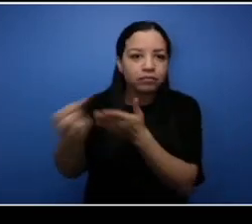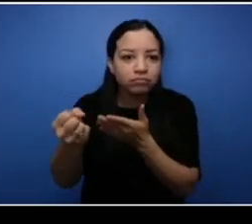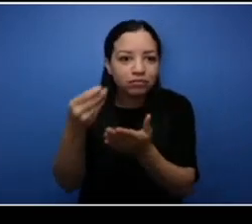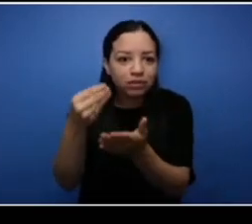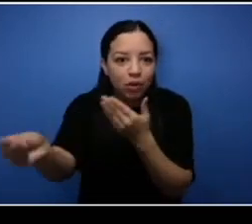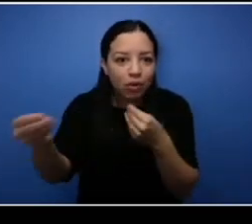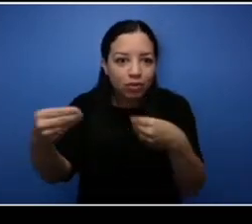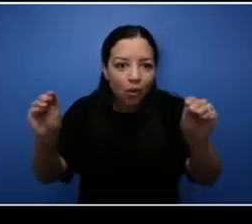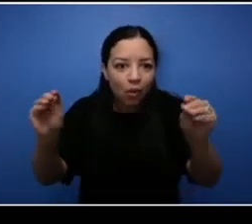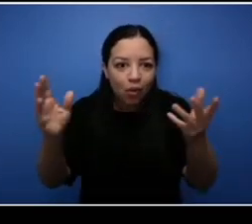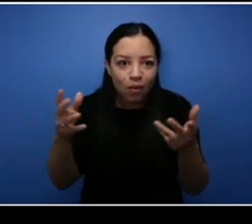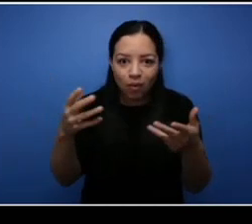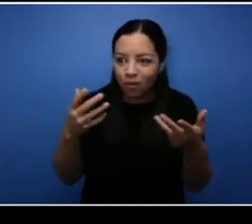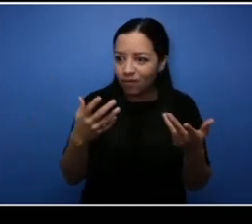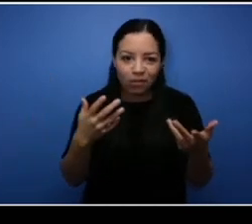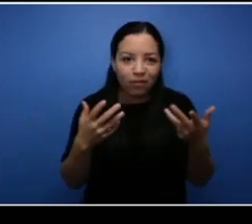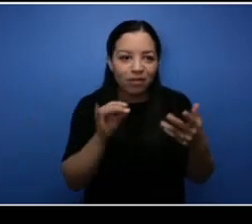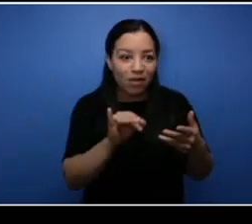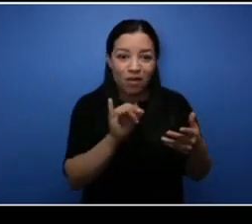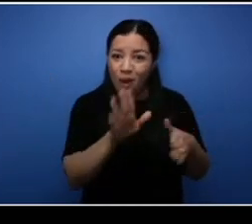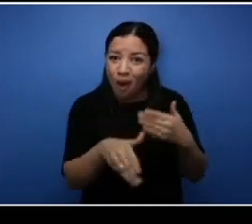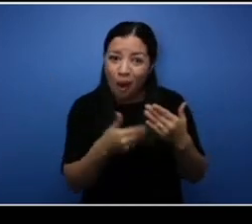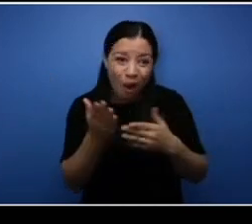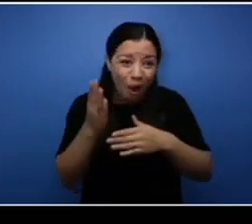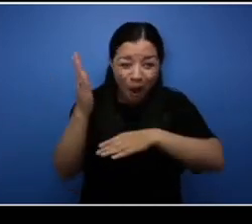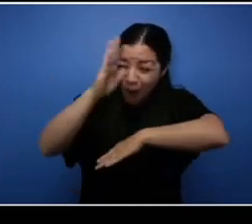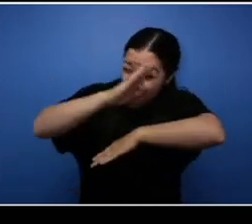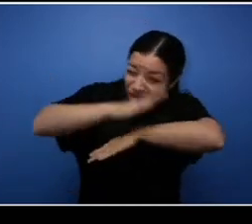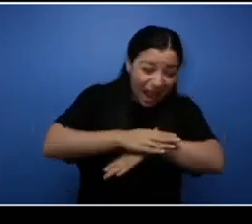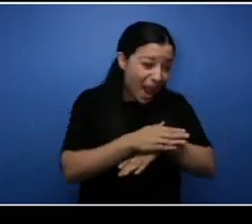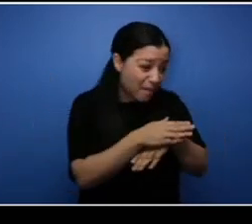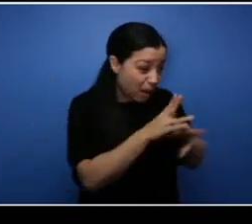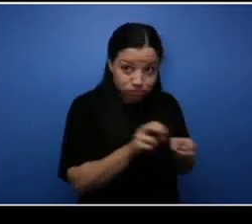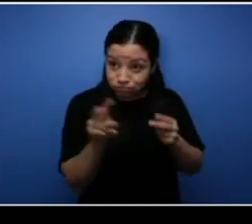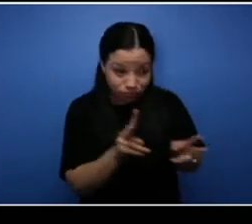so I was doing it all day long, posting constantly and as soon as I would you know upload an